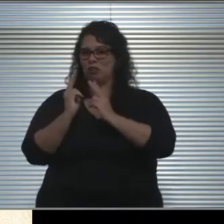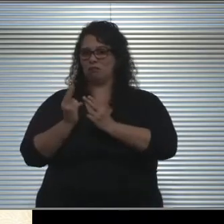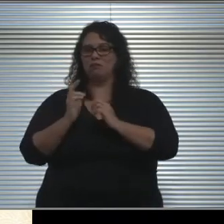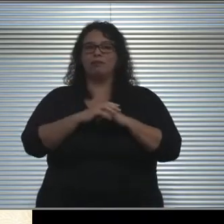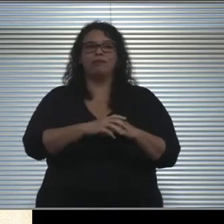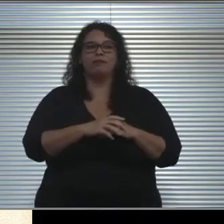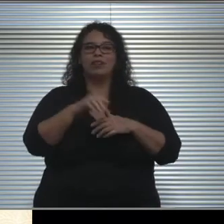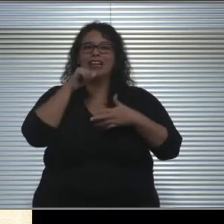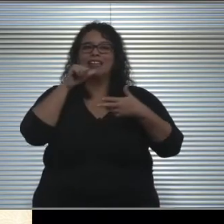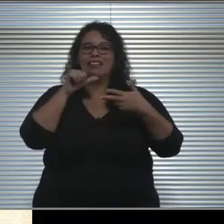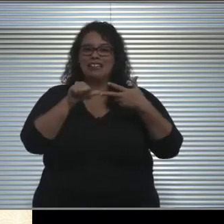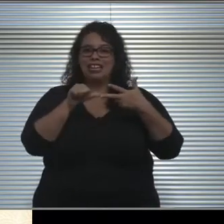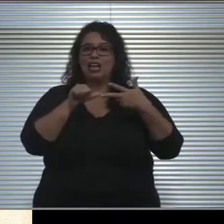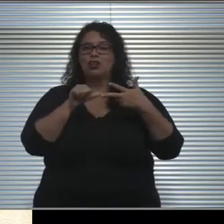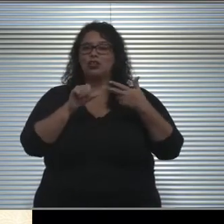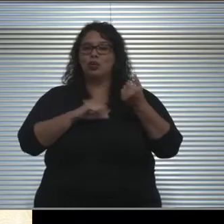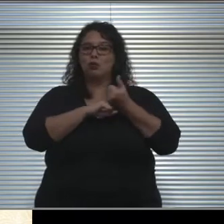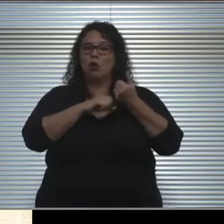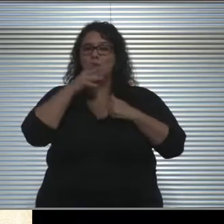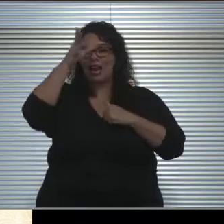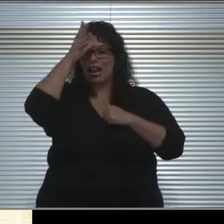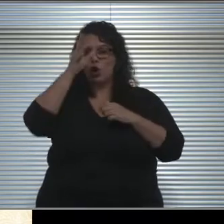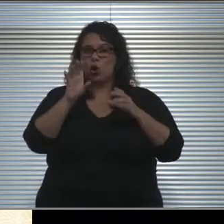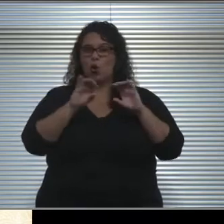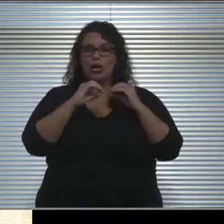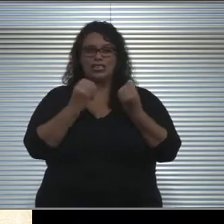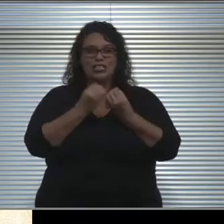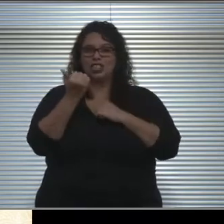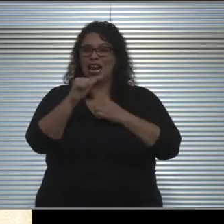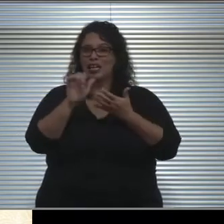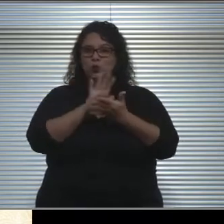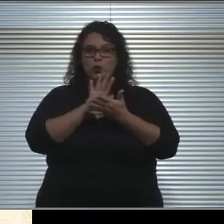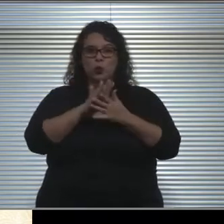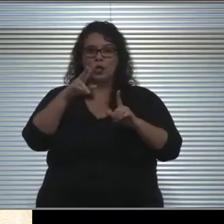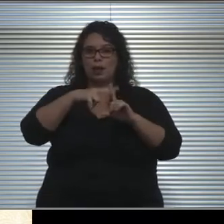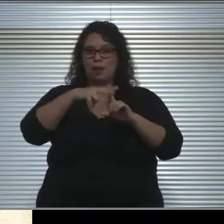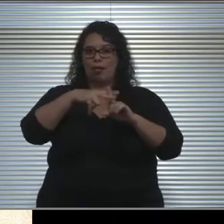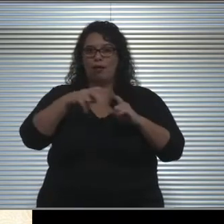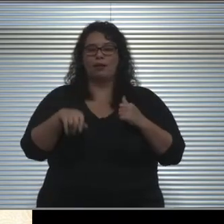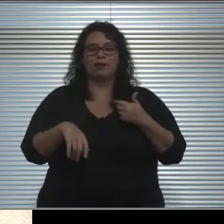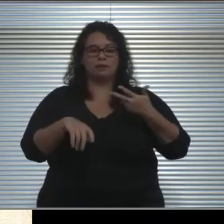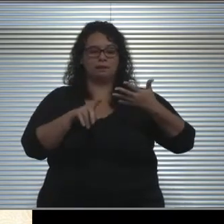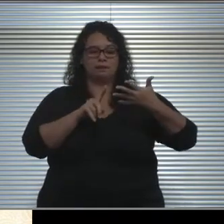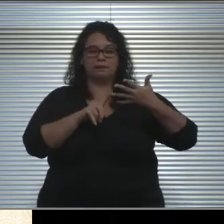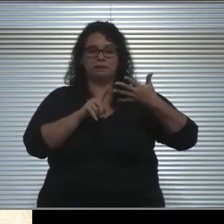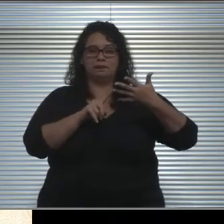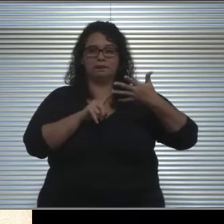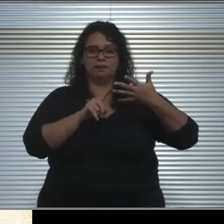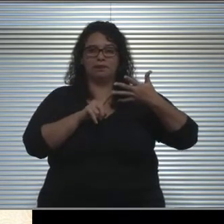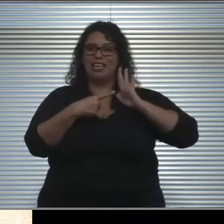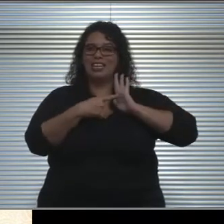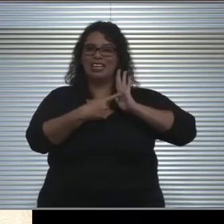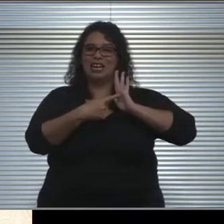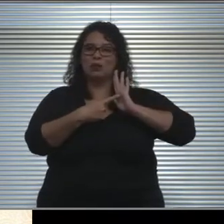from parent organizations from any school that is applying. They're asking for demonstration of preparation